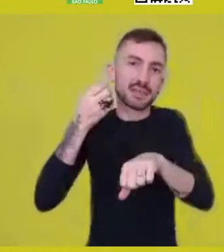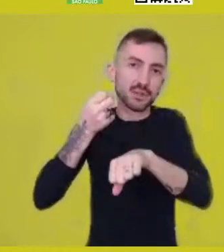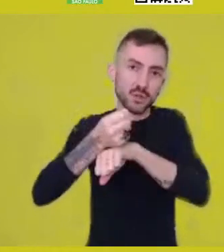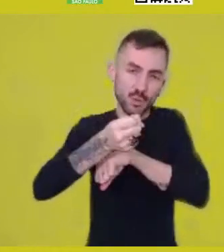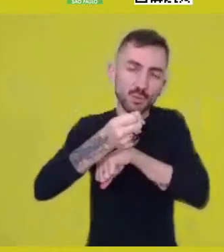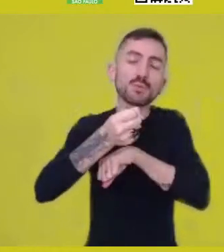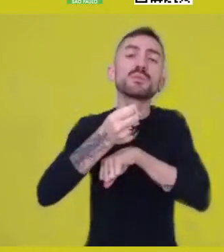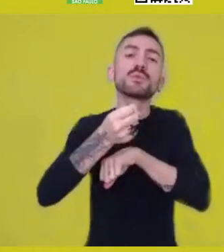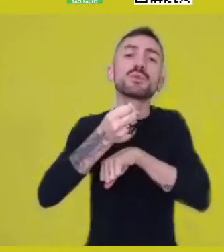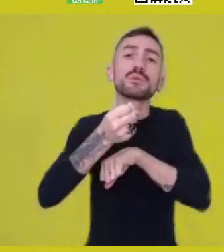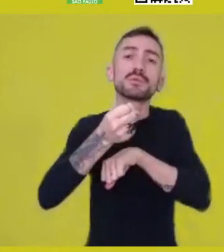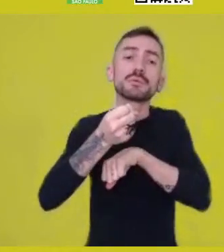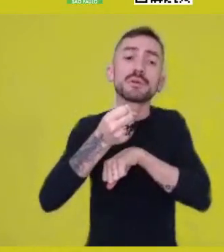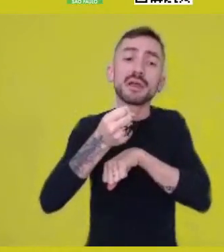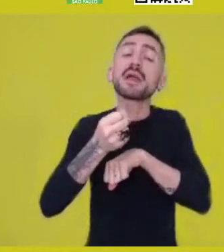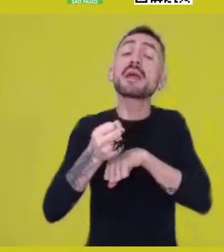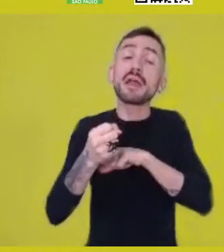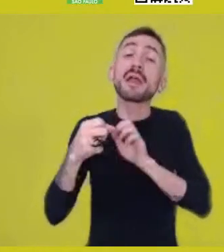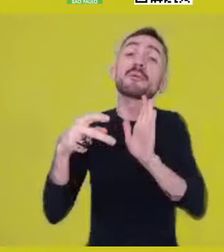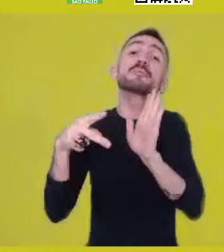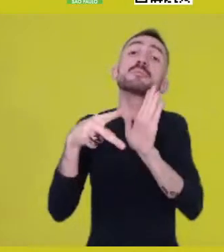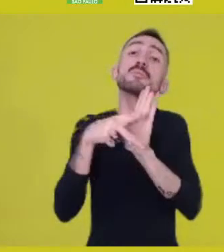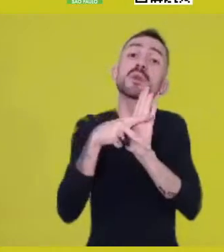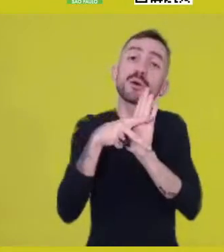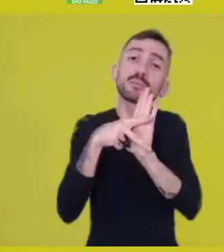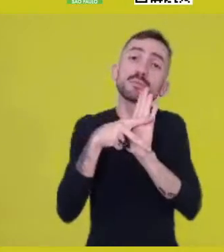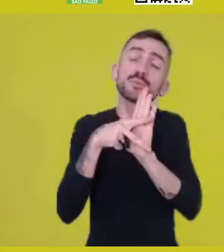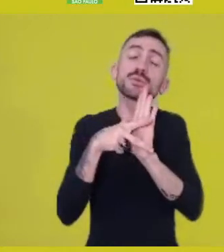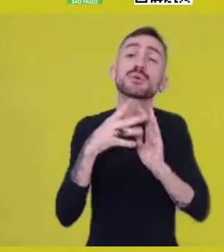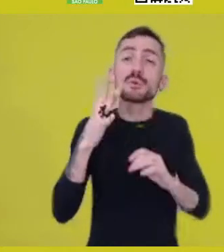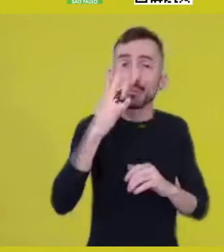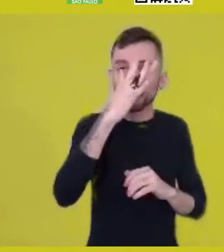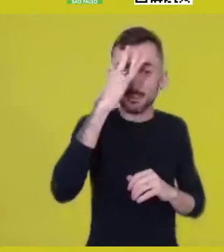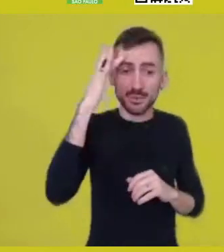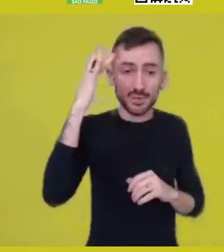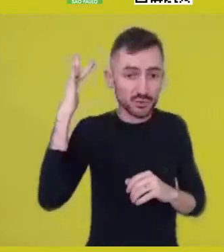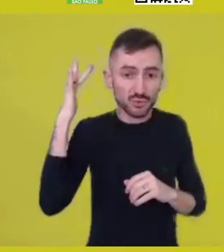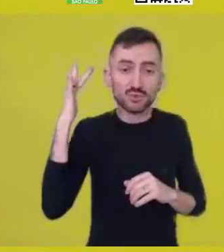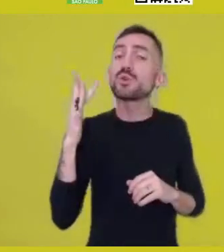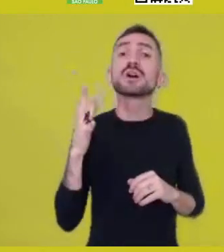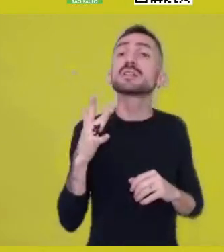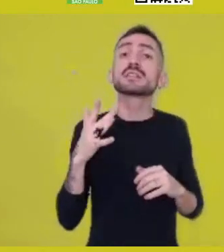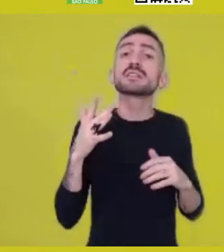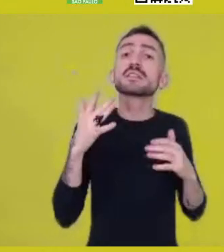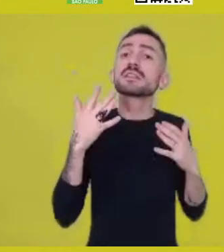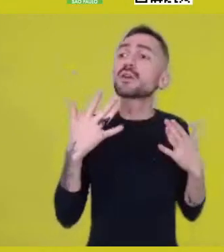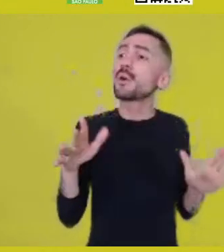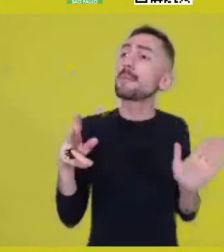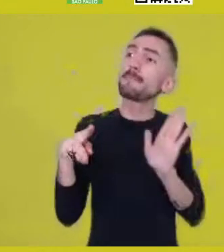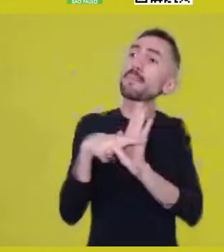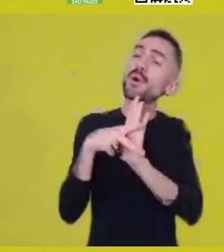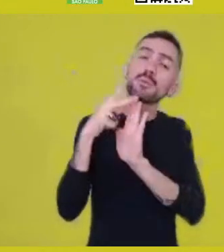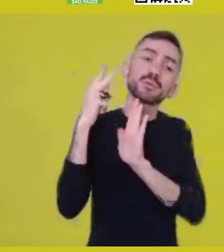caused exactly by the fact that someone didn’t see themselves as belonging to another person, their property.